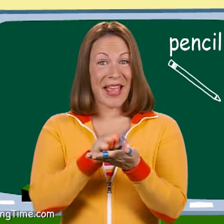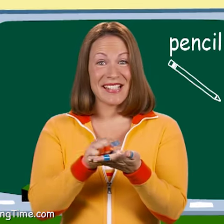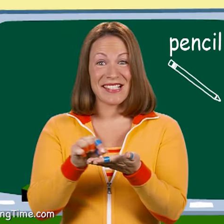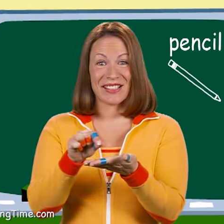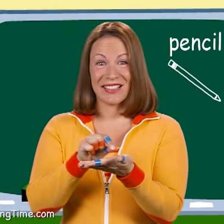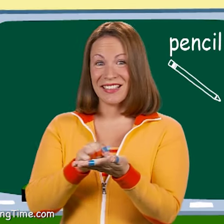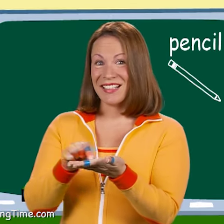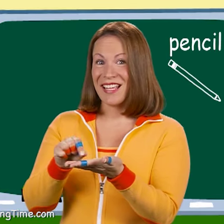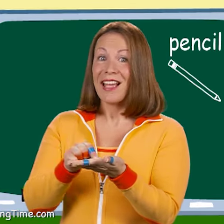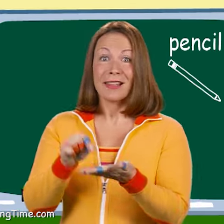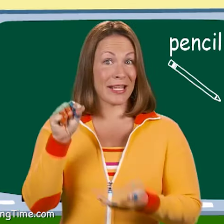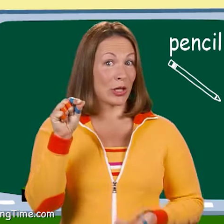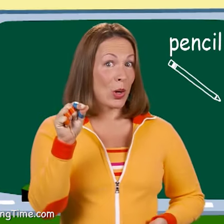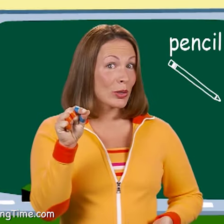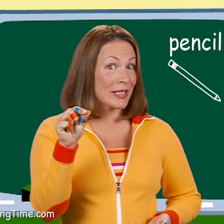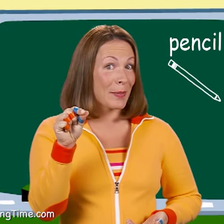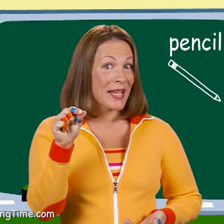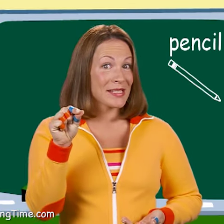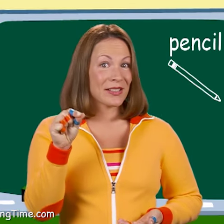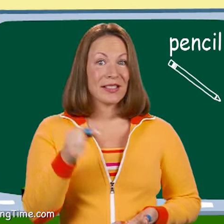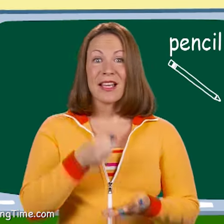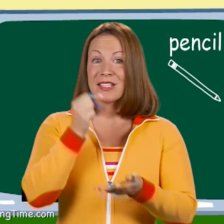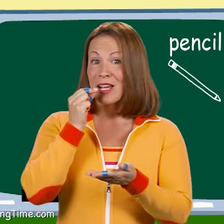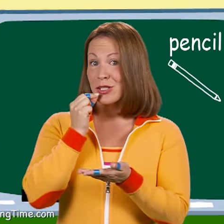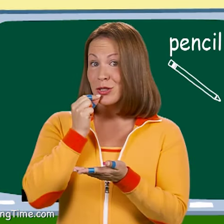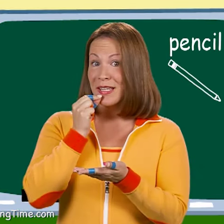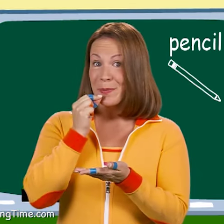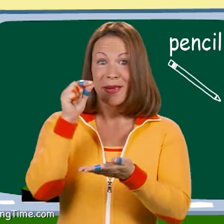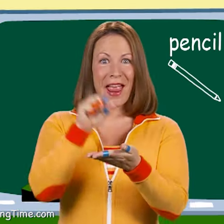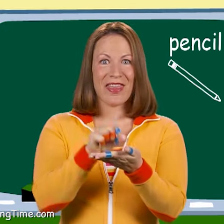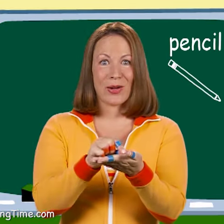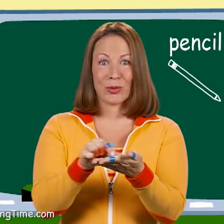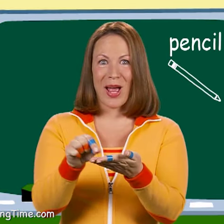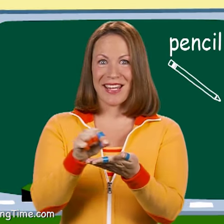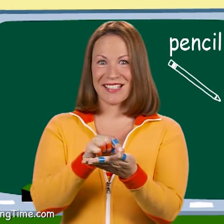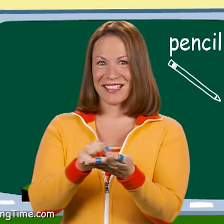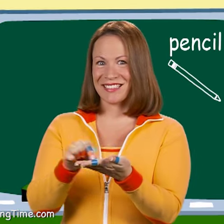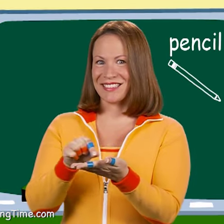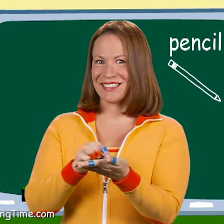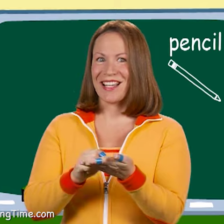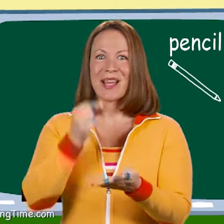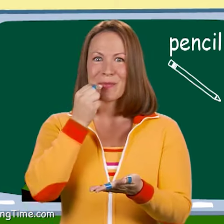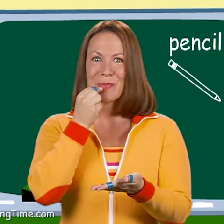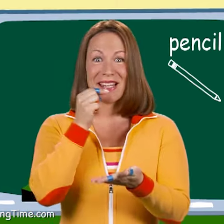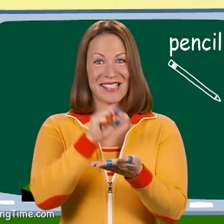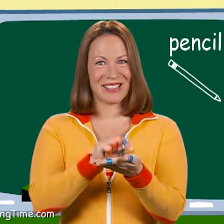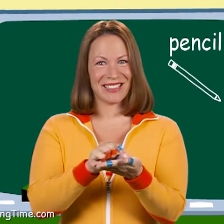Pencil! Like you are holding a pencil. Touch your lip then write. Pencil!